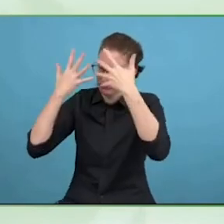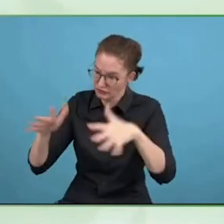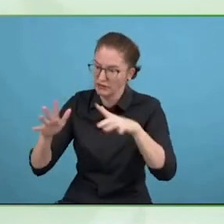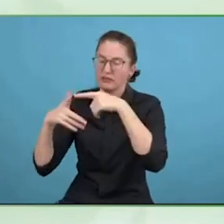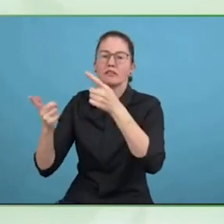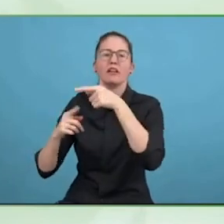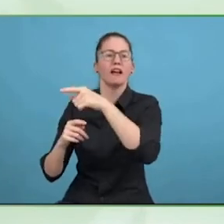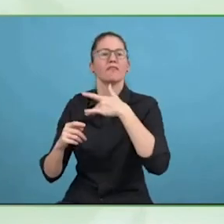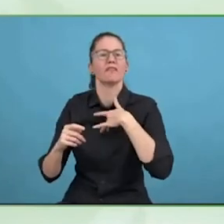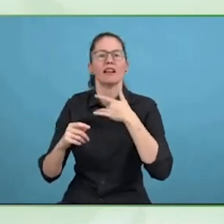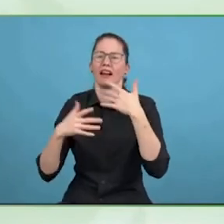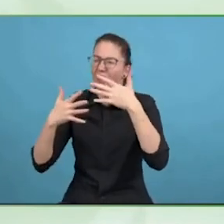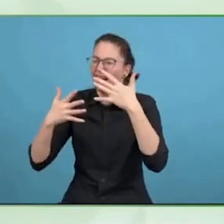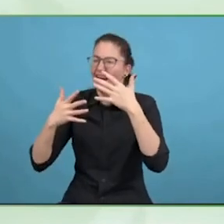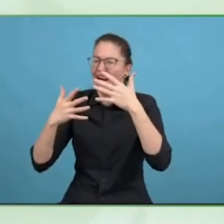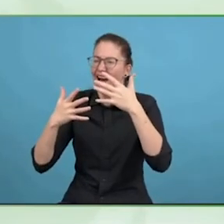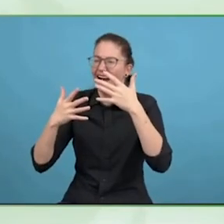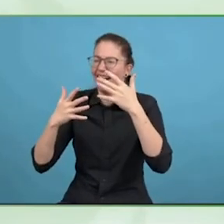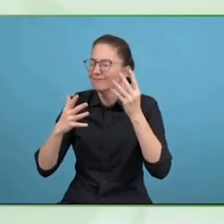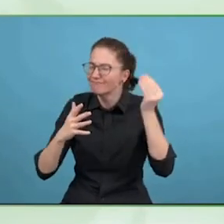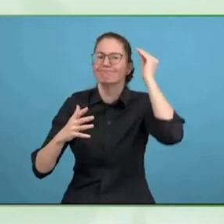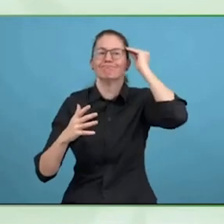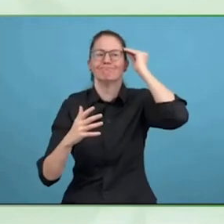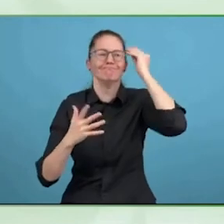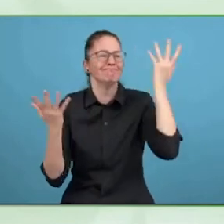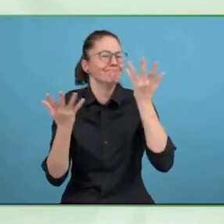a global campaign that we should make change on the ground.